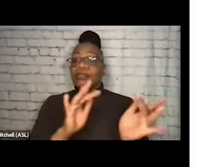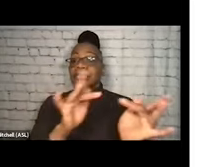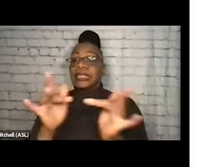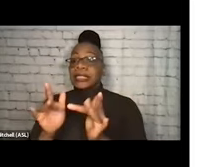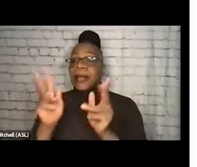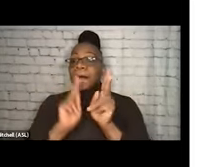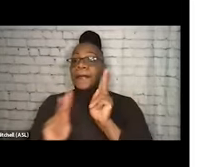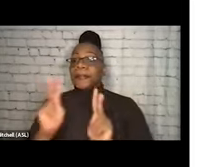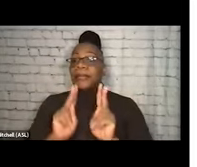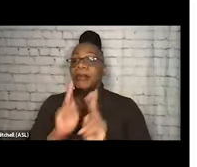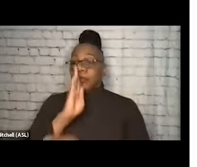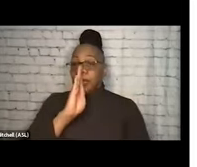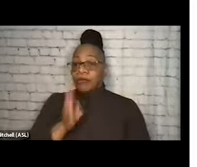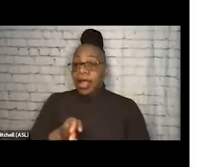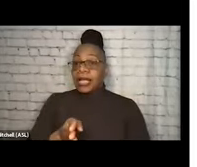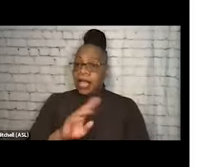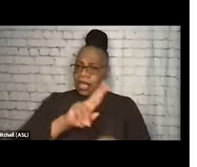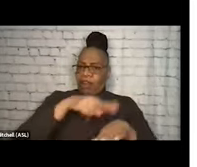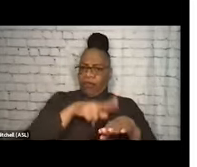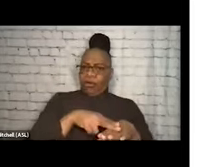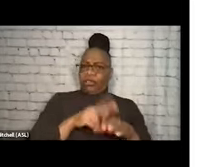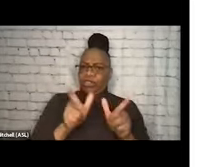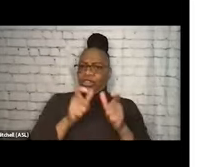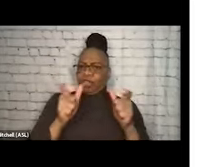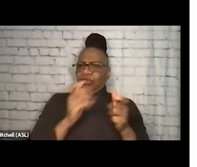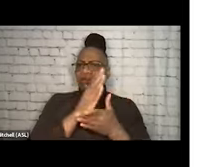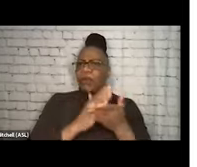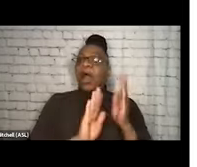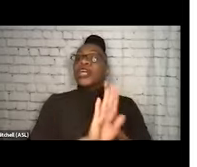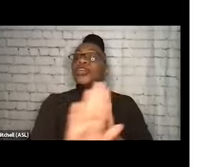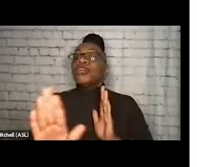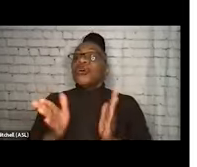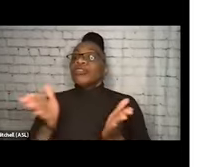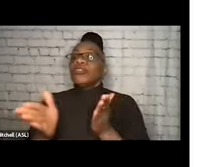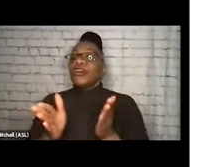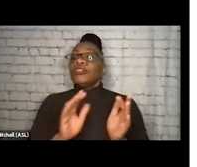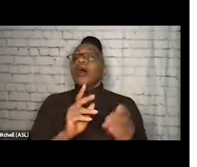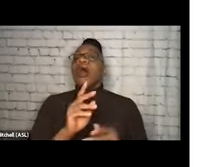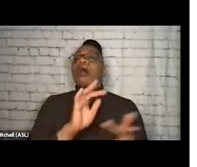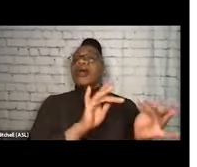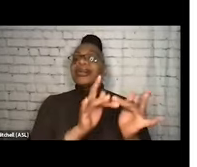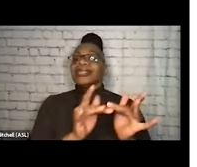though that's of course a huge piece. Your services are reaching people who are reaching people who are reaching people in their networks.